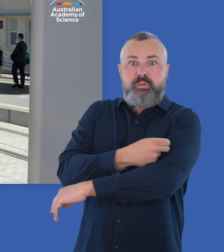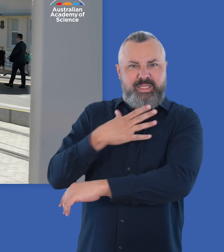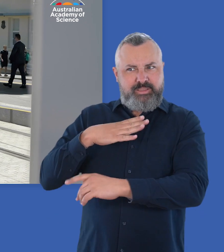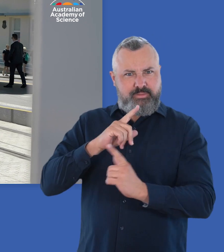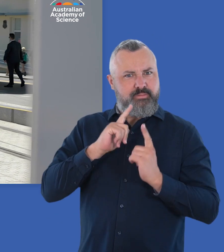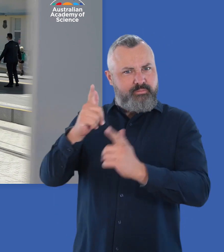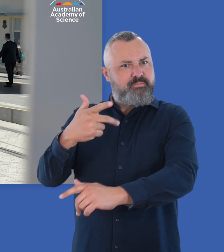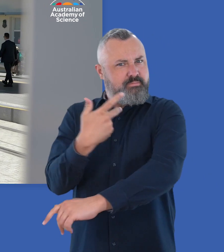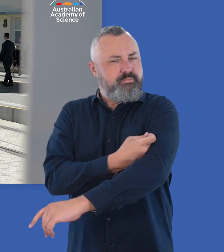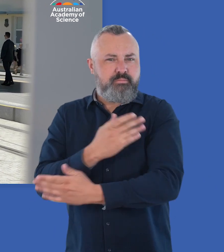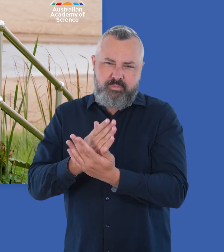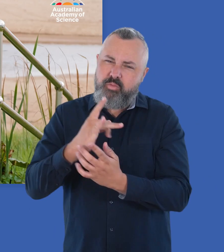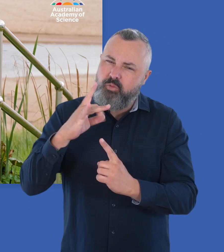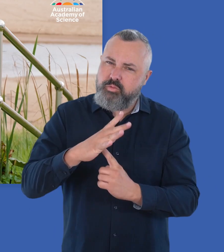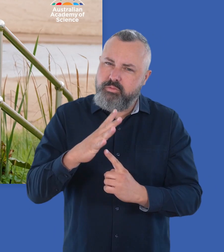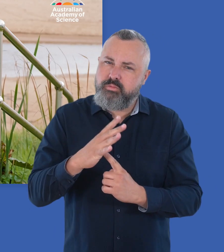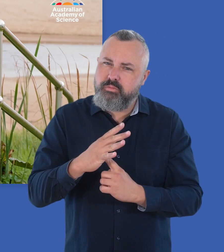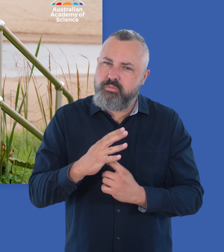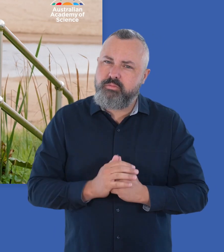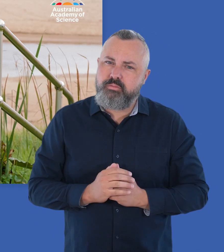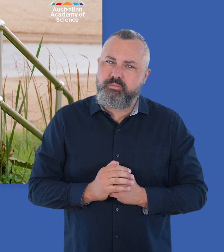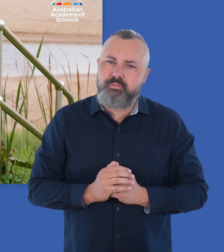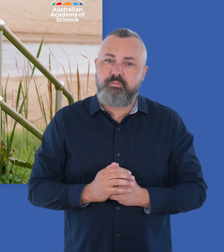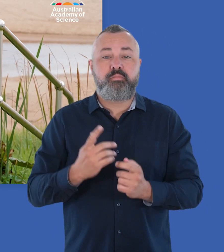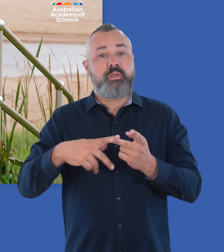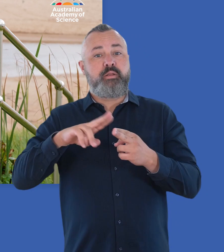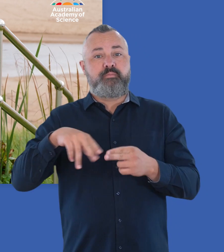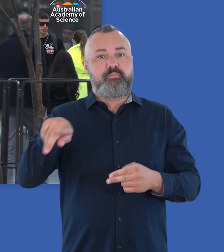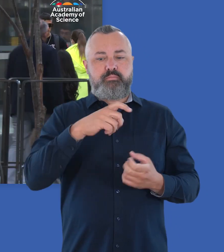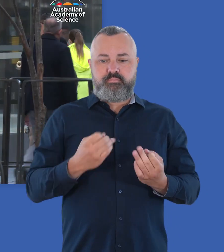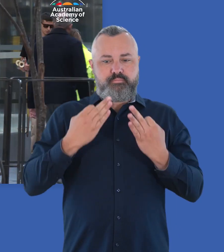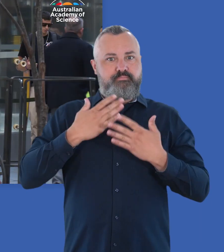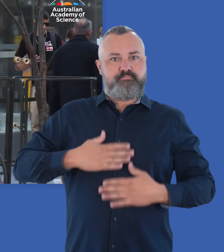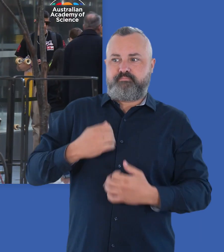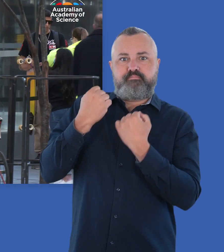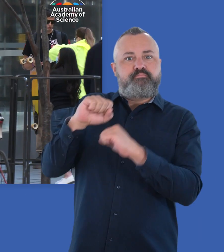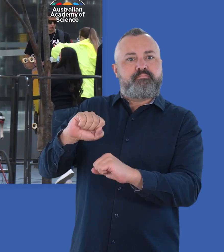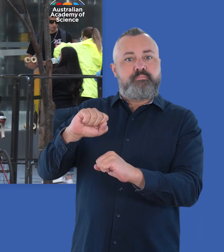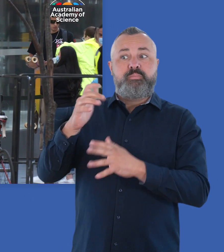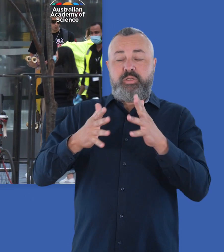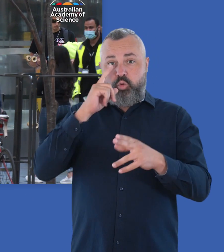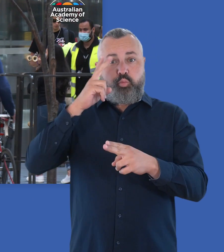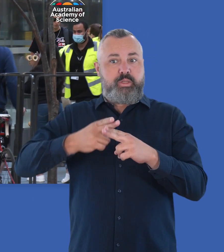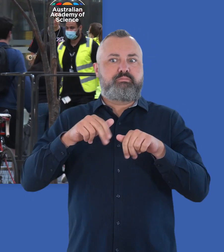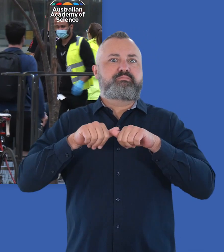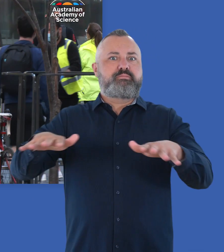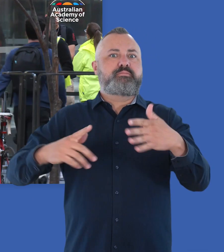as soon as you're eligible is important. "If people are not immune, this virus can rapidly spread through a population.